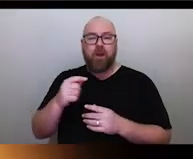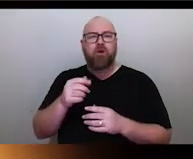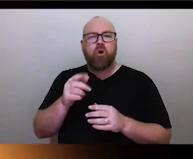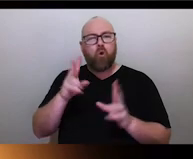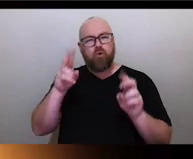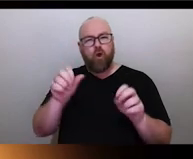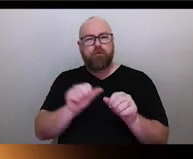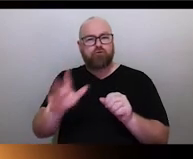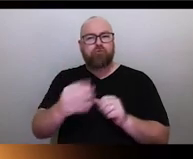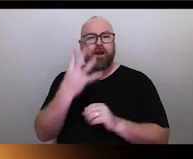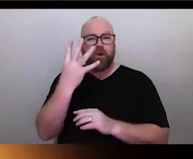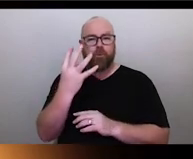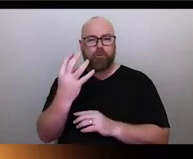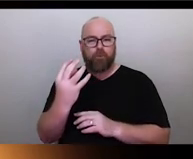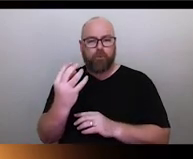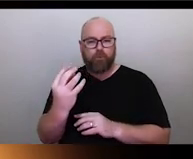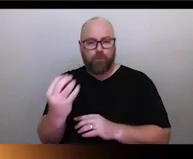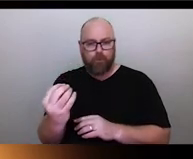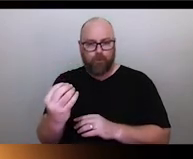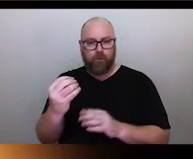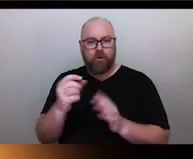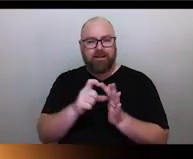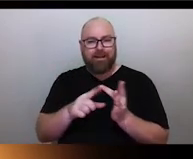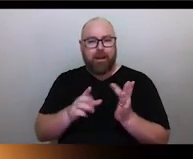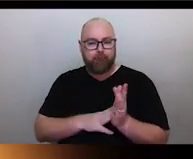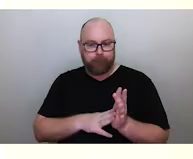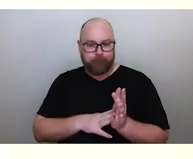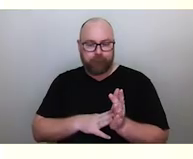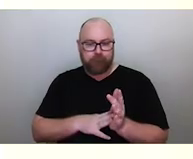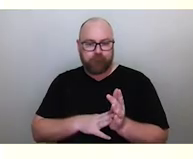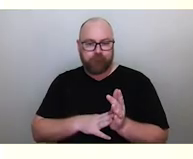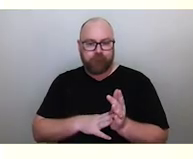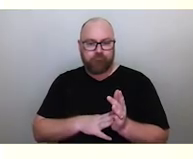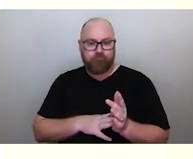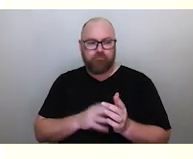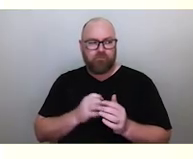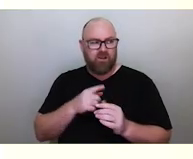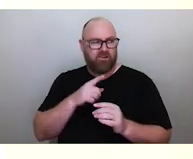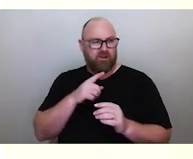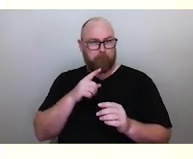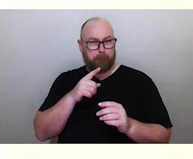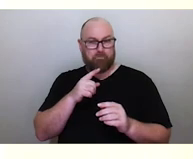It started to drop in brightness quite significantly, going from, I believe the 11th brightest star in the sky